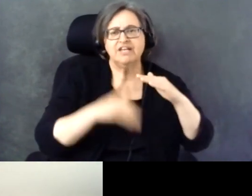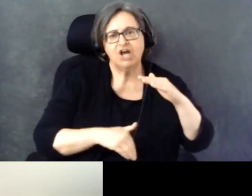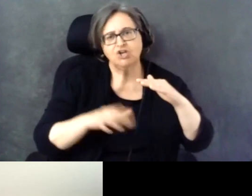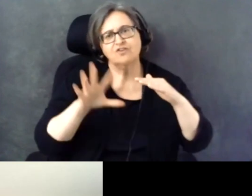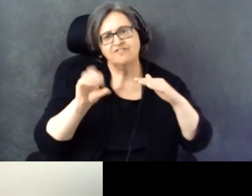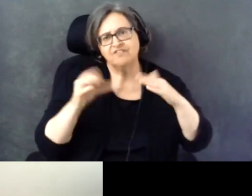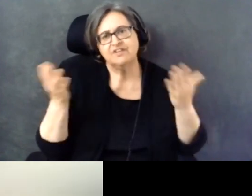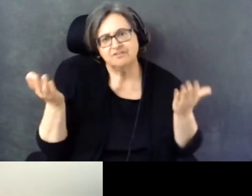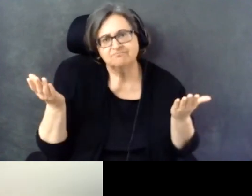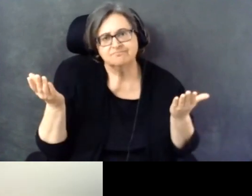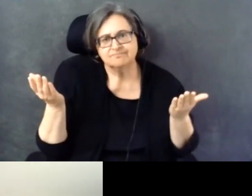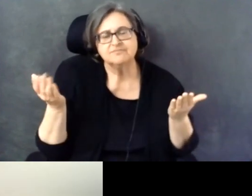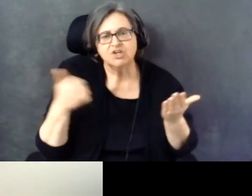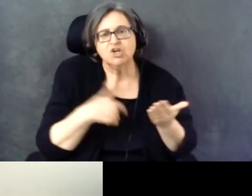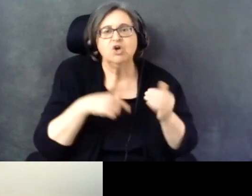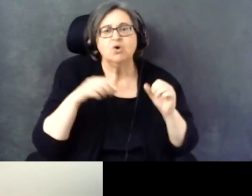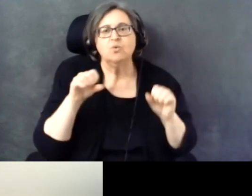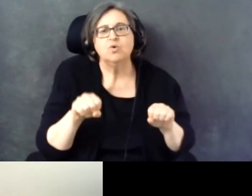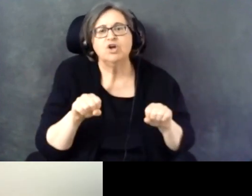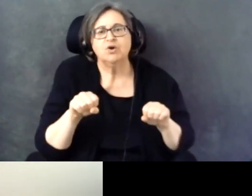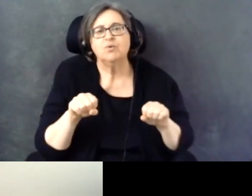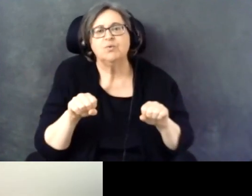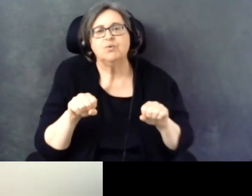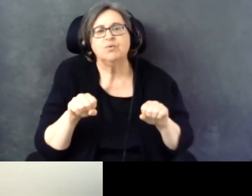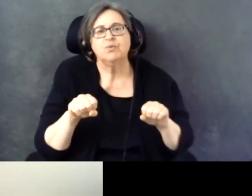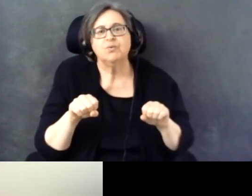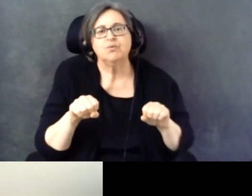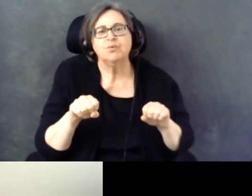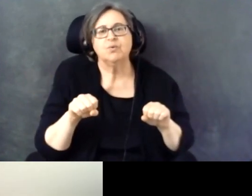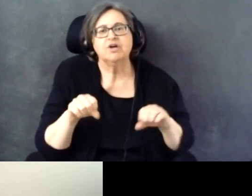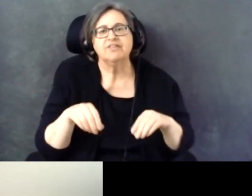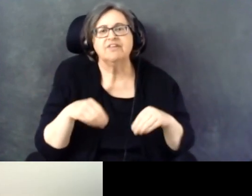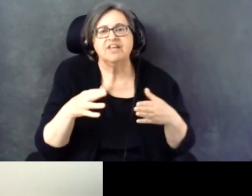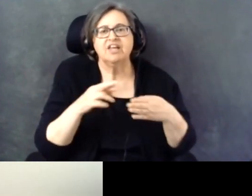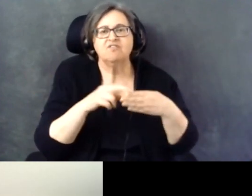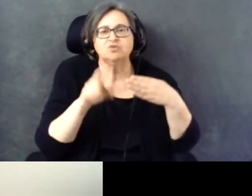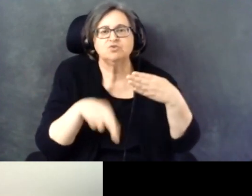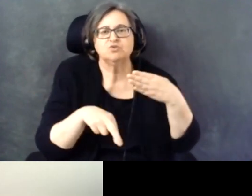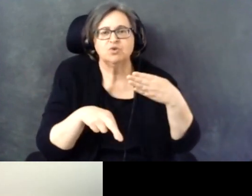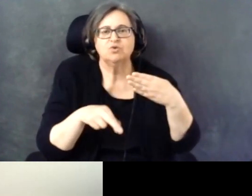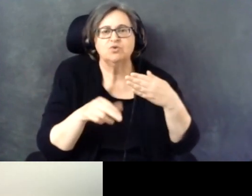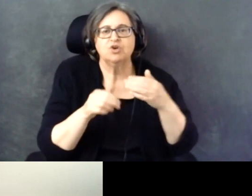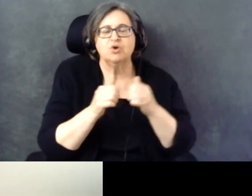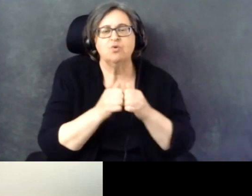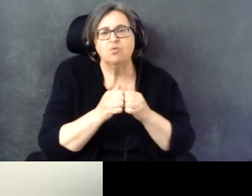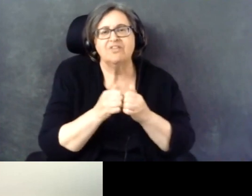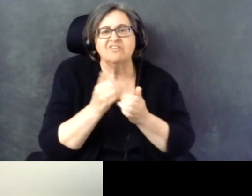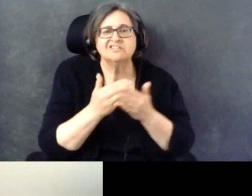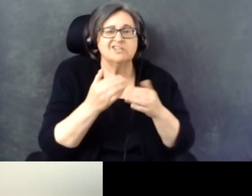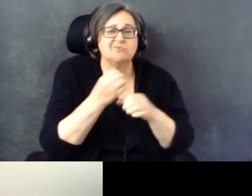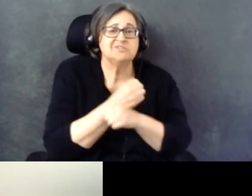So that we could give those findings with a degree of statistical confidence.